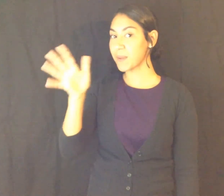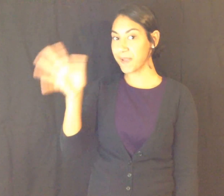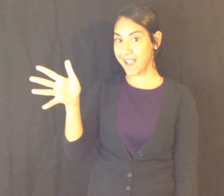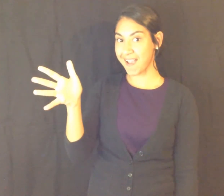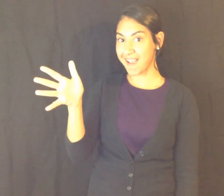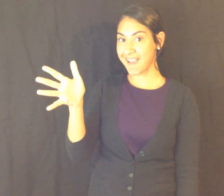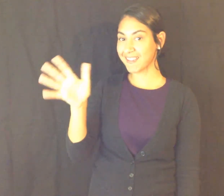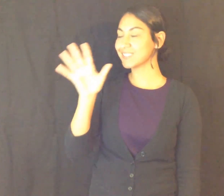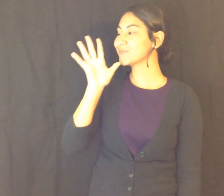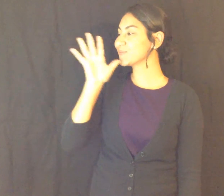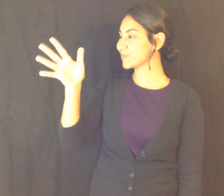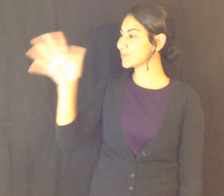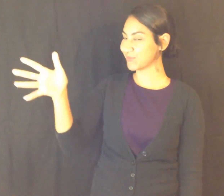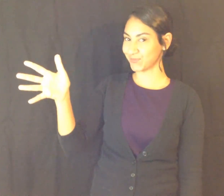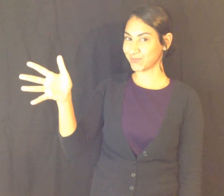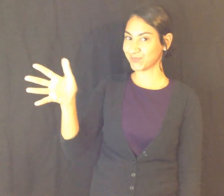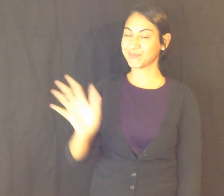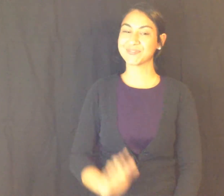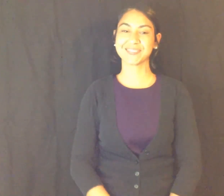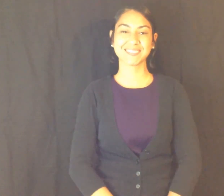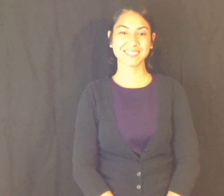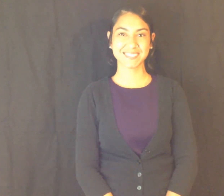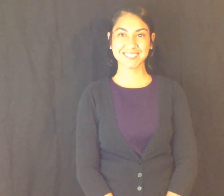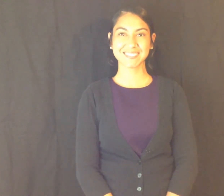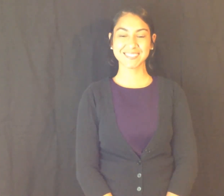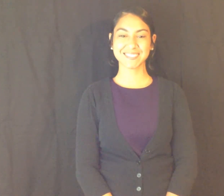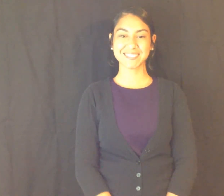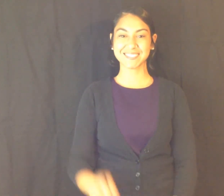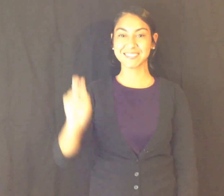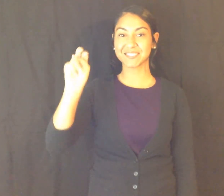N E P H E W